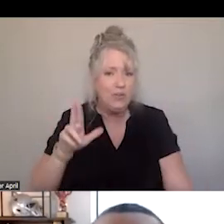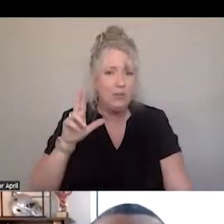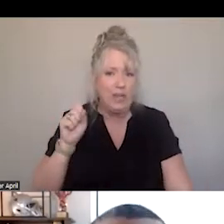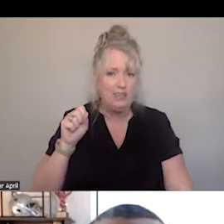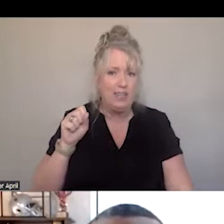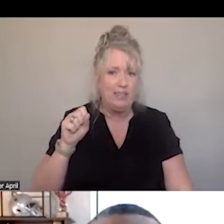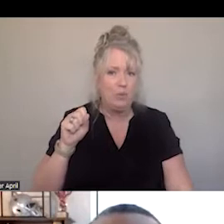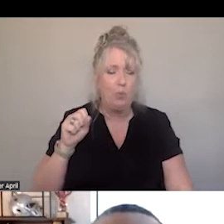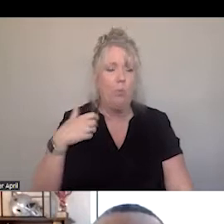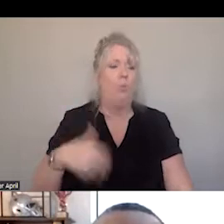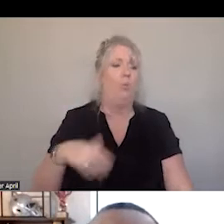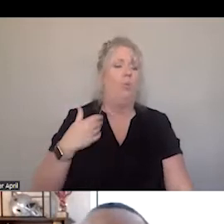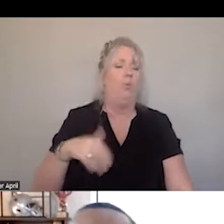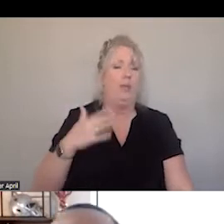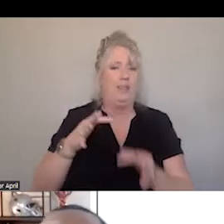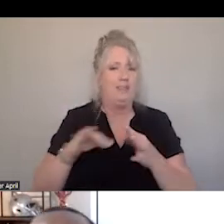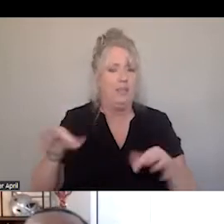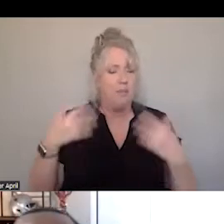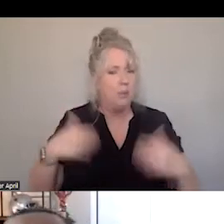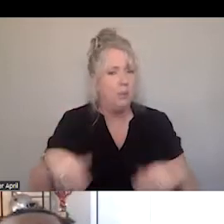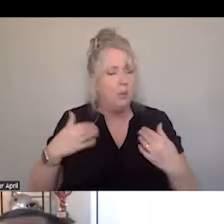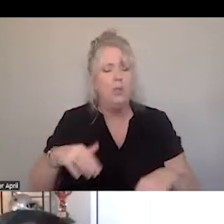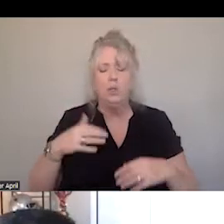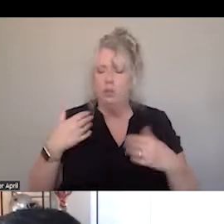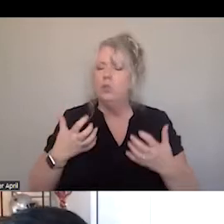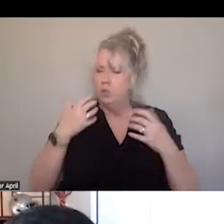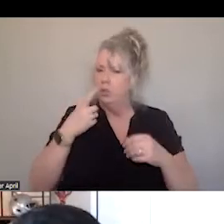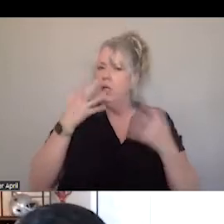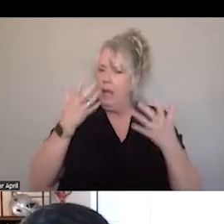A HEAVY STATEMENT. ALSO A GOOD SEGUE INTO OUR PRESENTATION FOR TODAY.